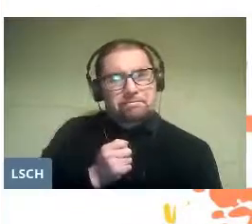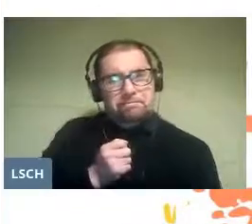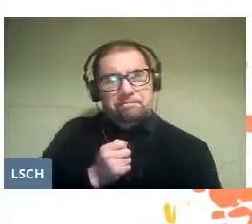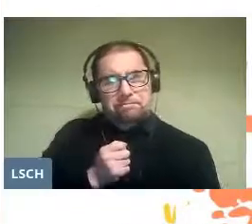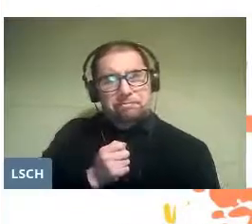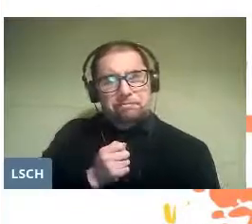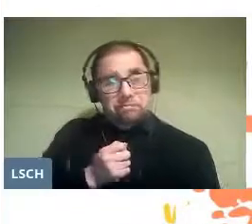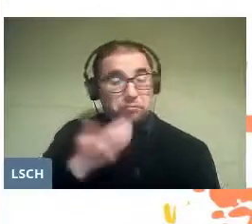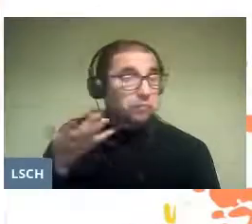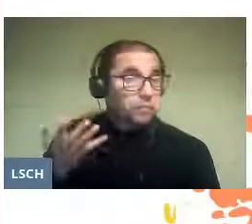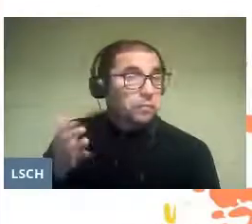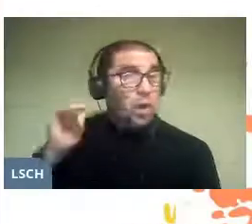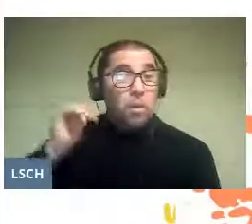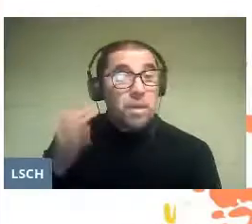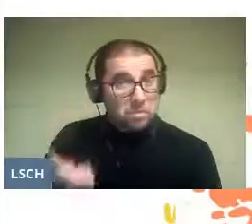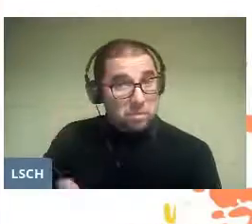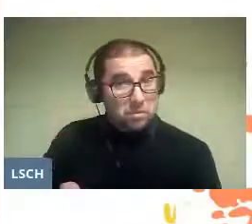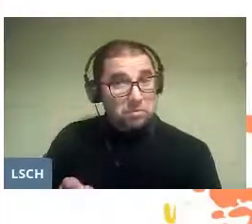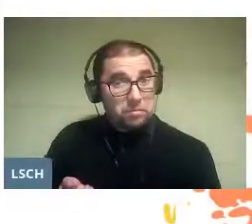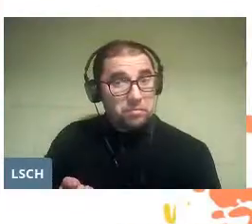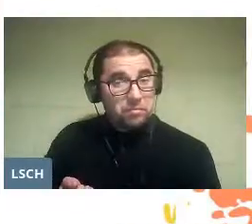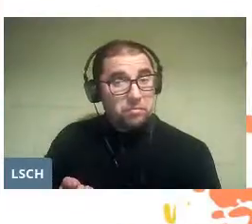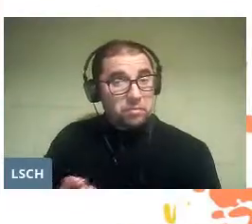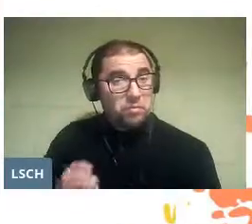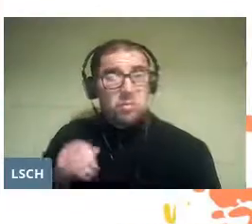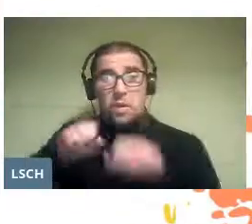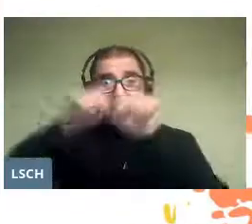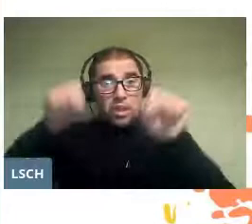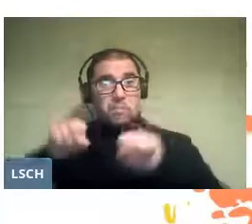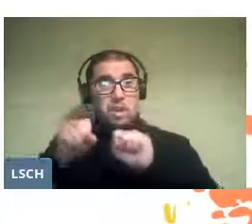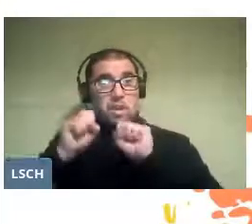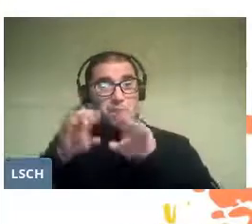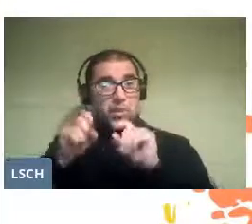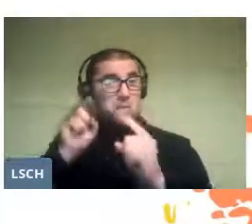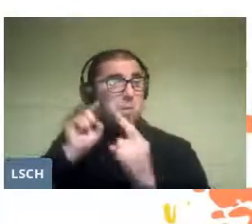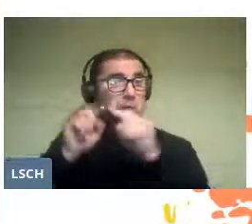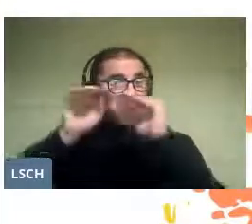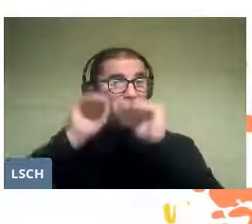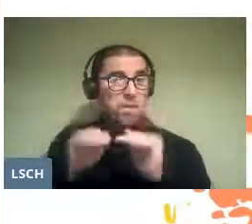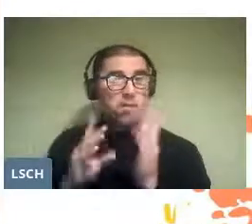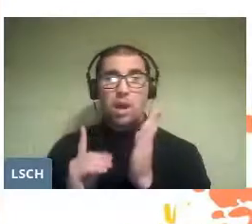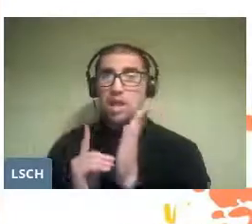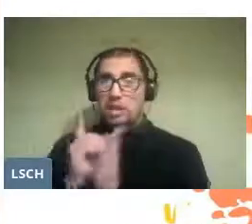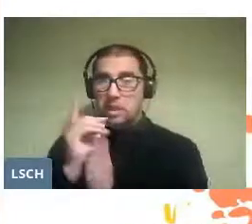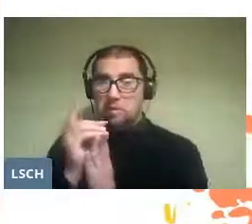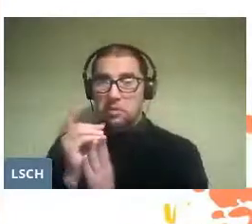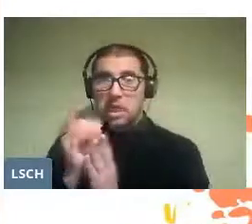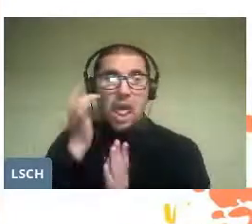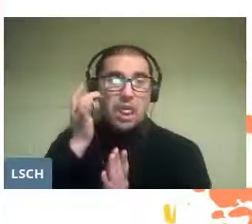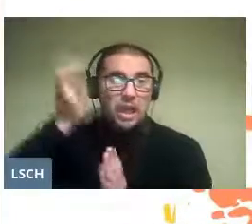Precisely what educational systems seek: the development of multiple intelligences,